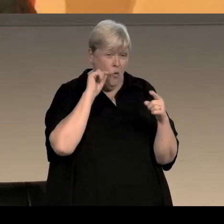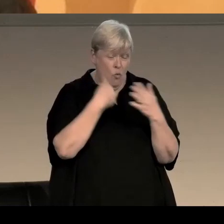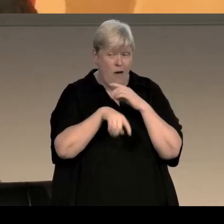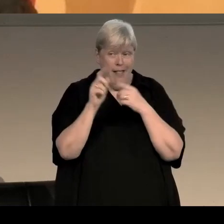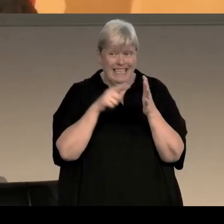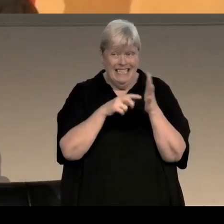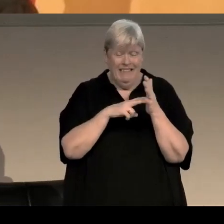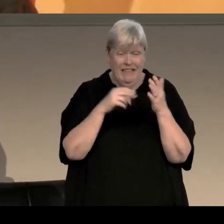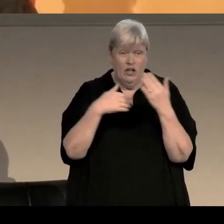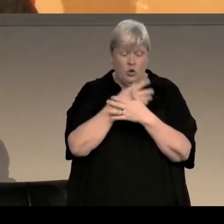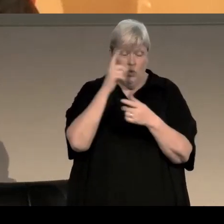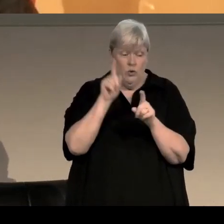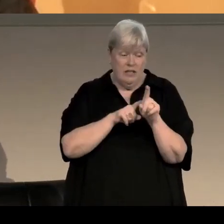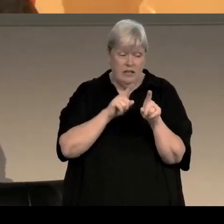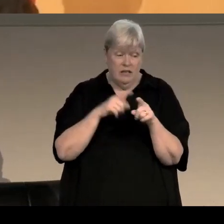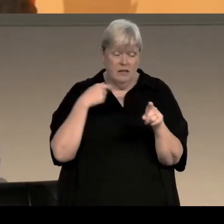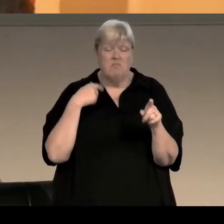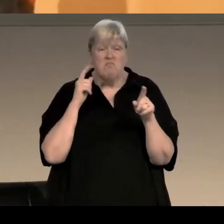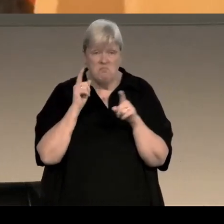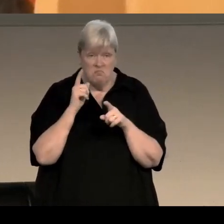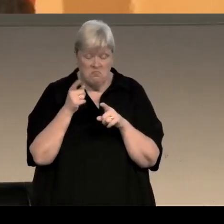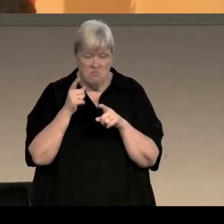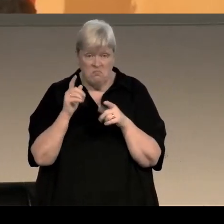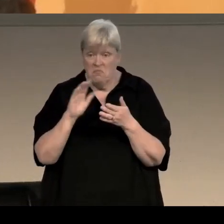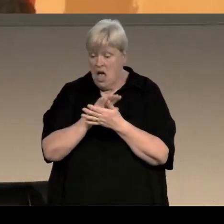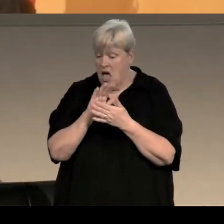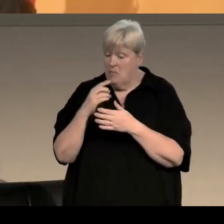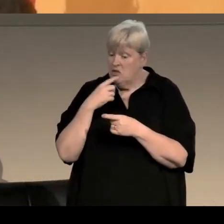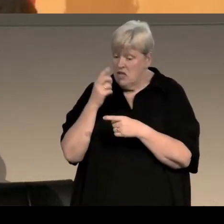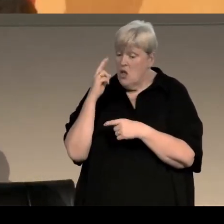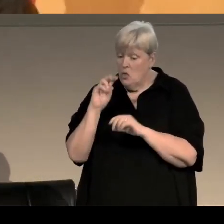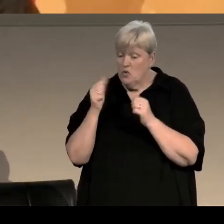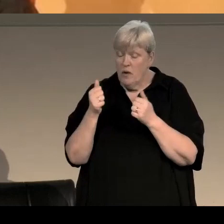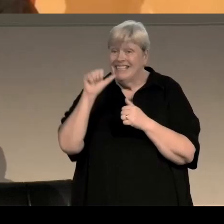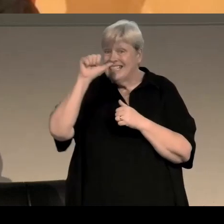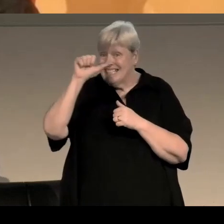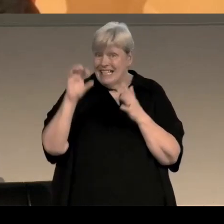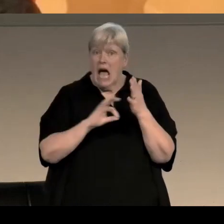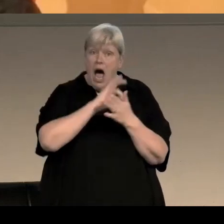adaptation of The Distant Echo and I'm happy to say it's going to be a six hour adaptation so